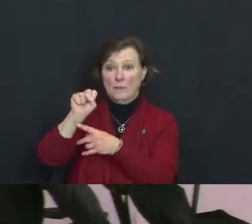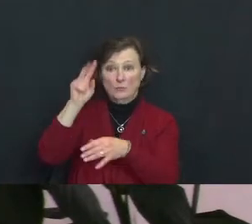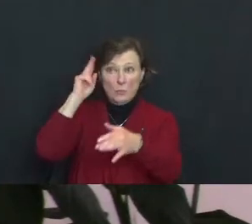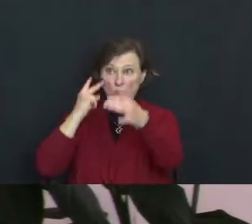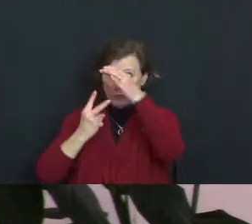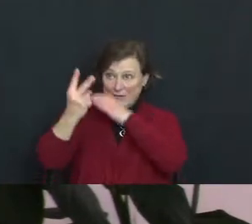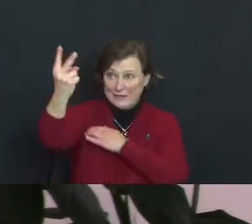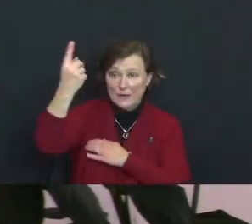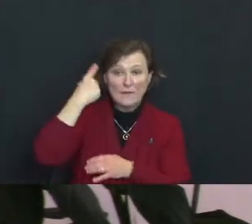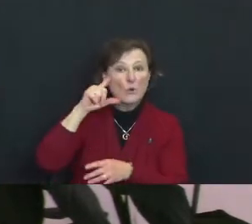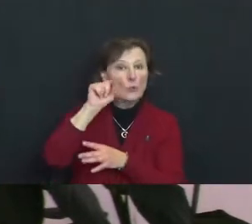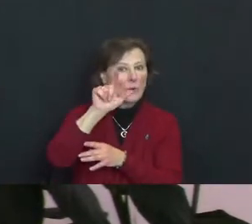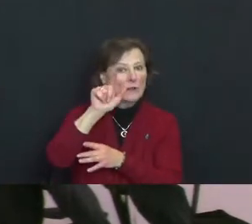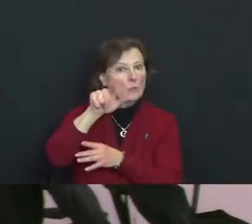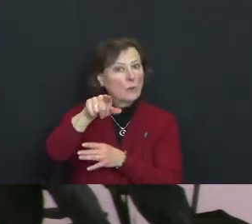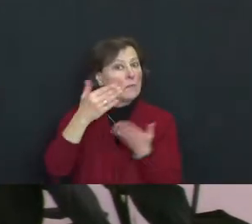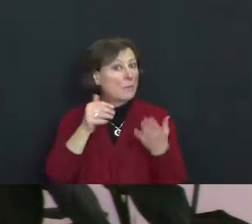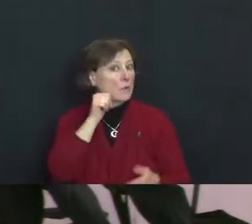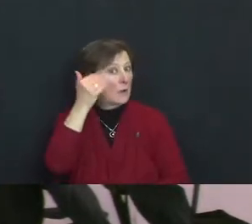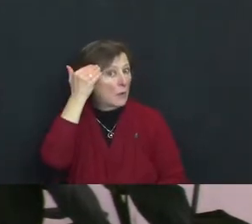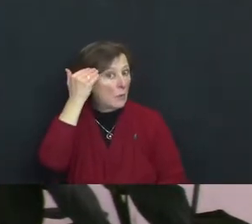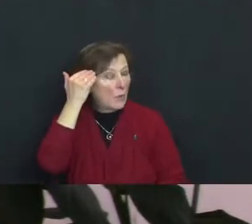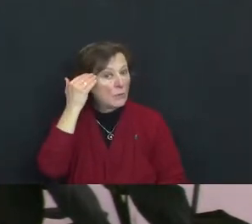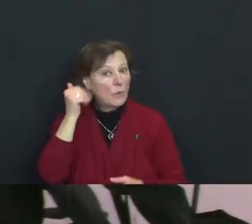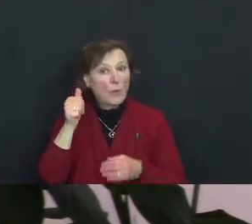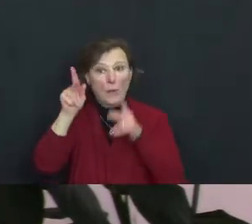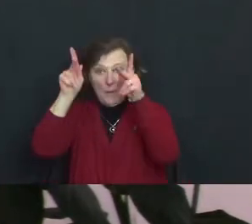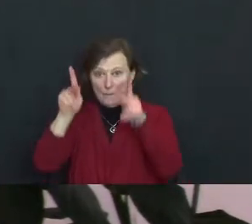You may not realize that there was actually a figure named Nostradamus.